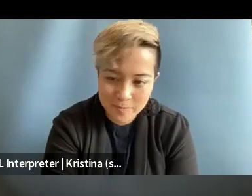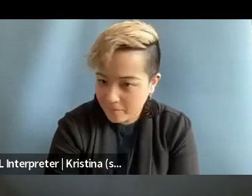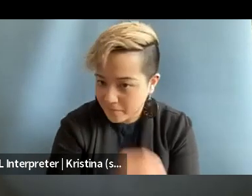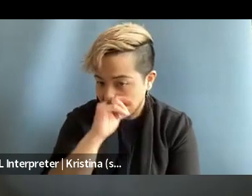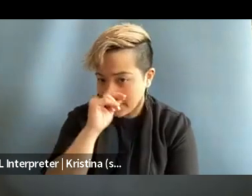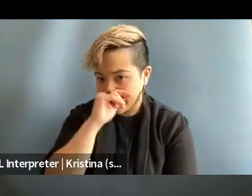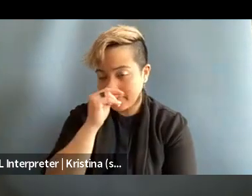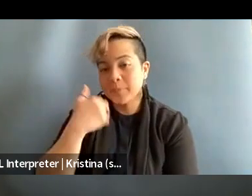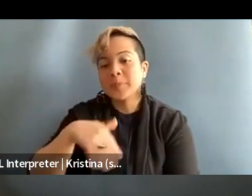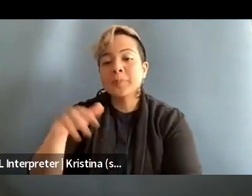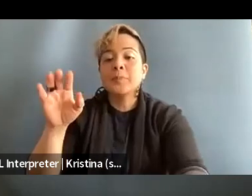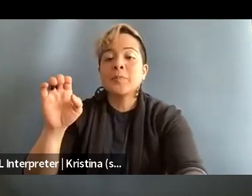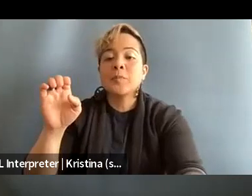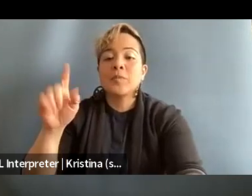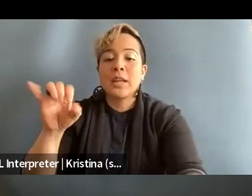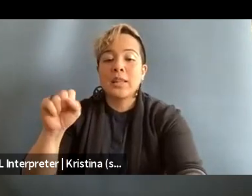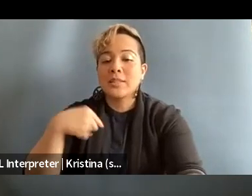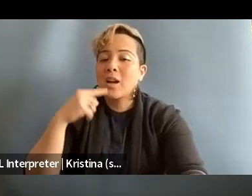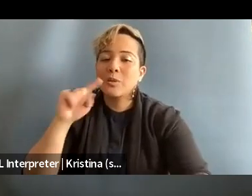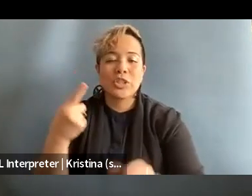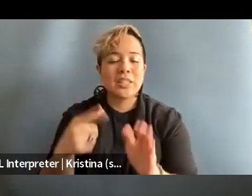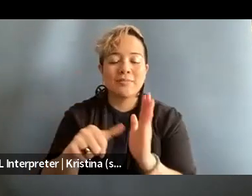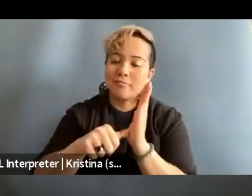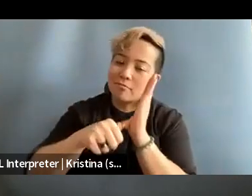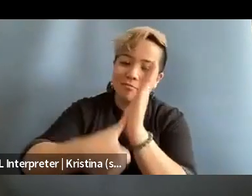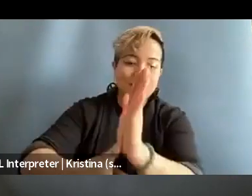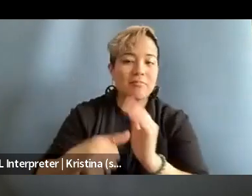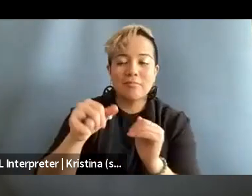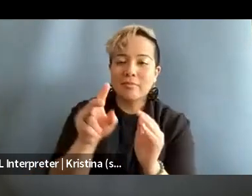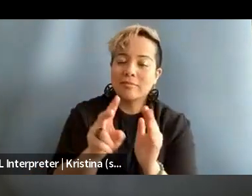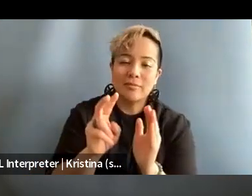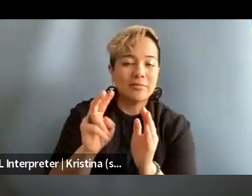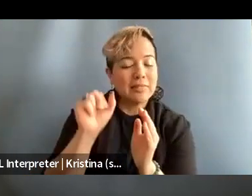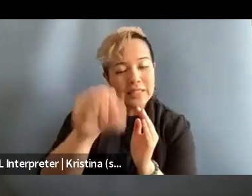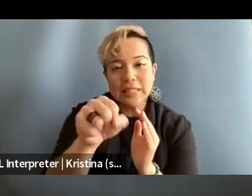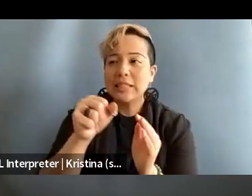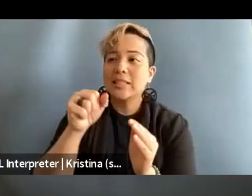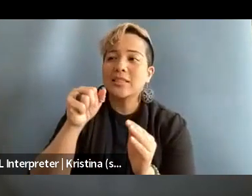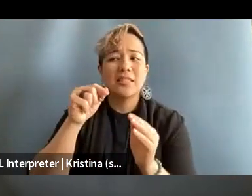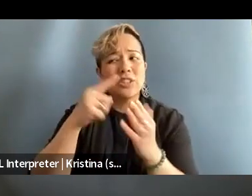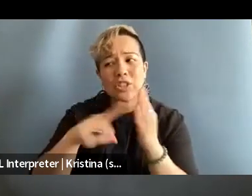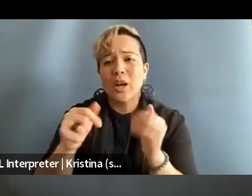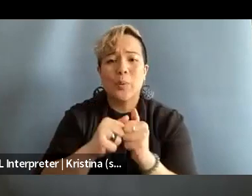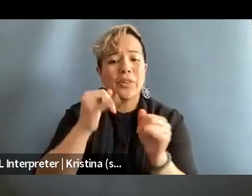This is Elisa. I will just double down on the check with the individual before you do anything piece of this.